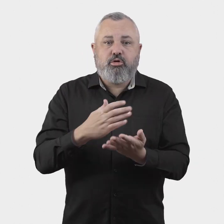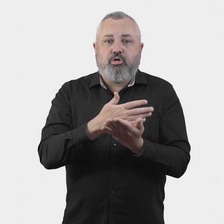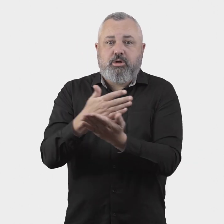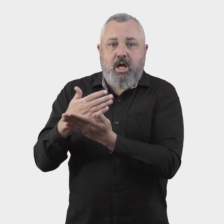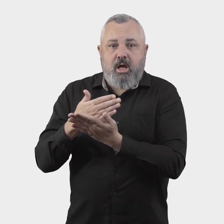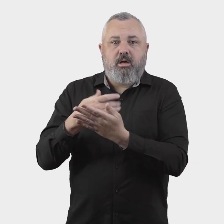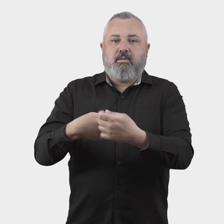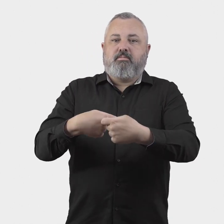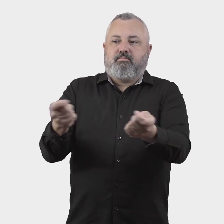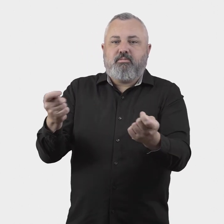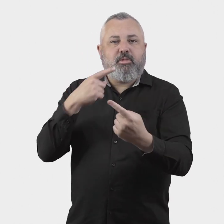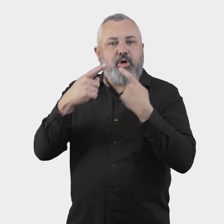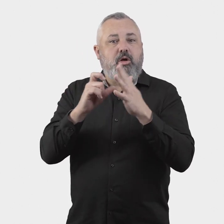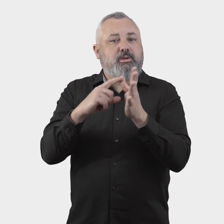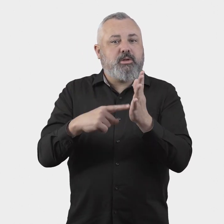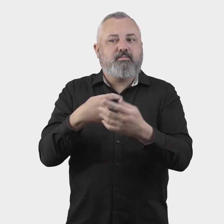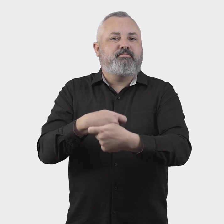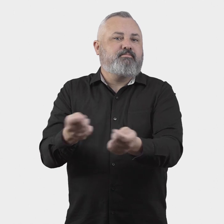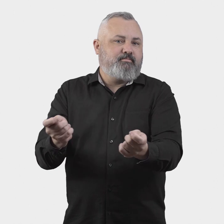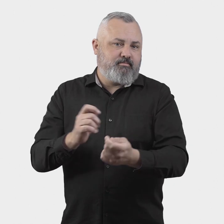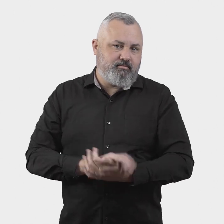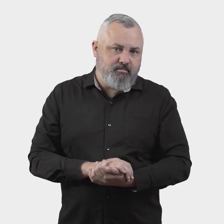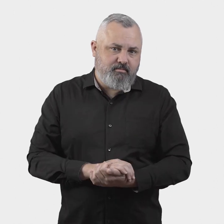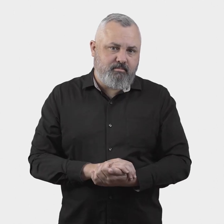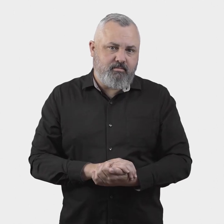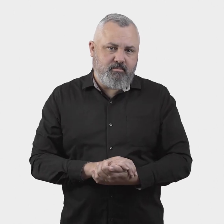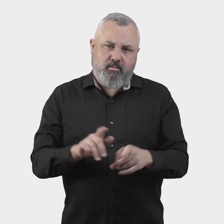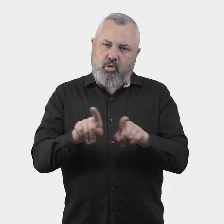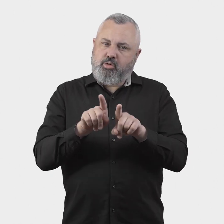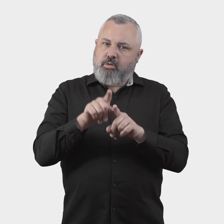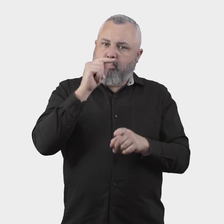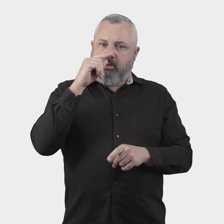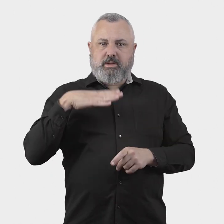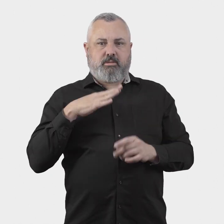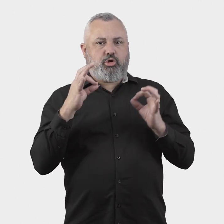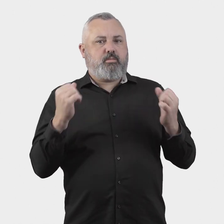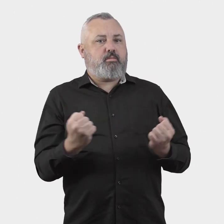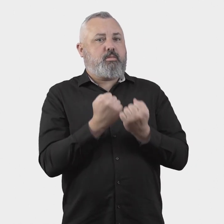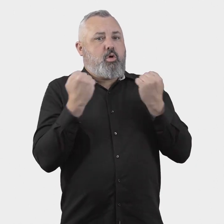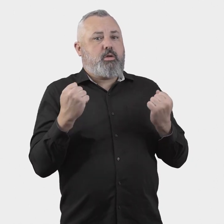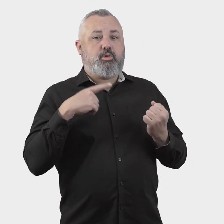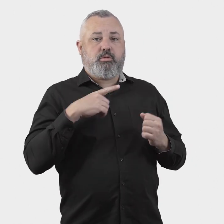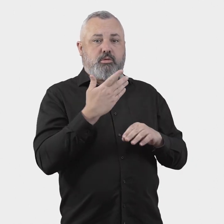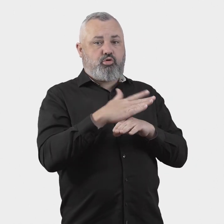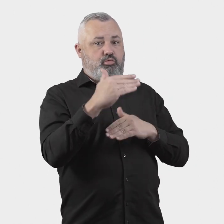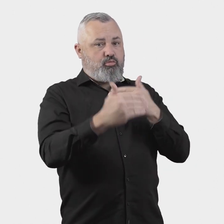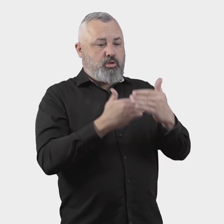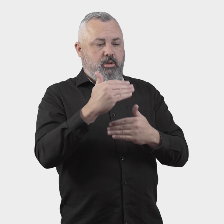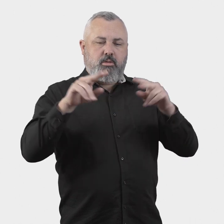share and publish certain data and information. The ombuds scheme will also be responsible for administering a